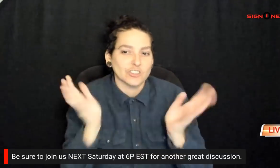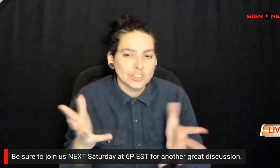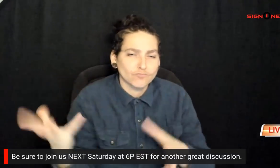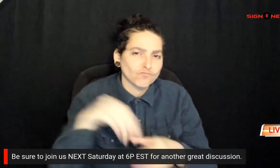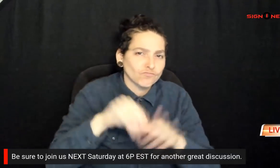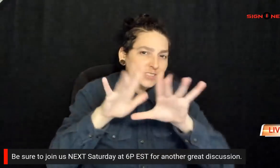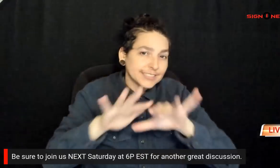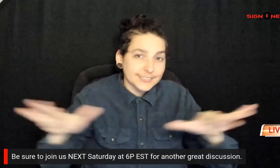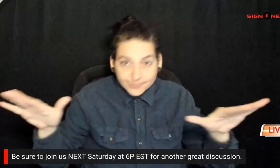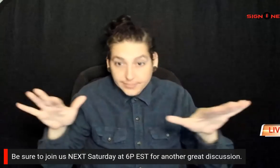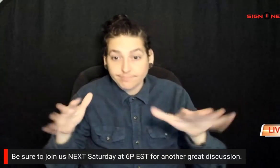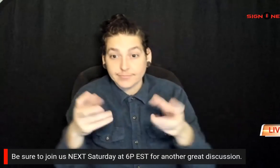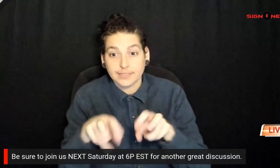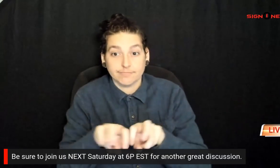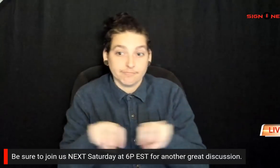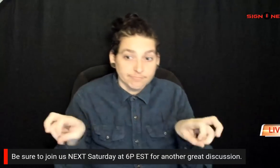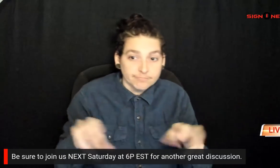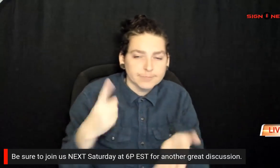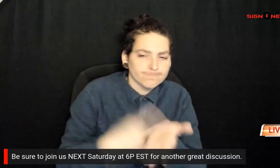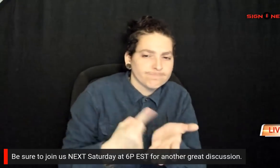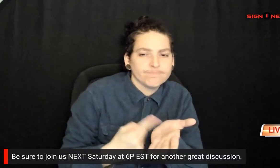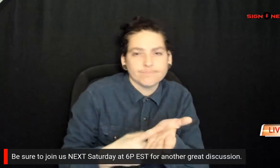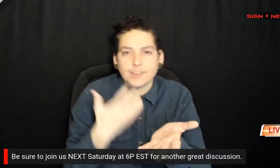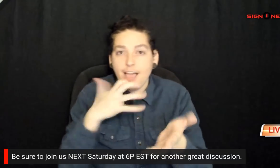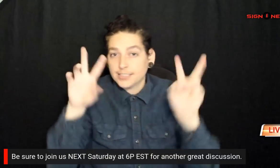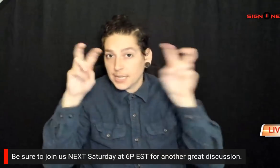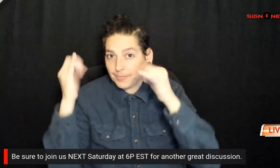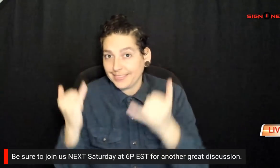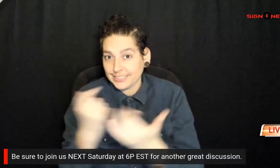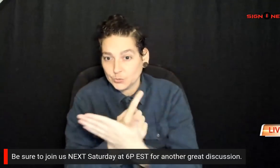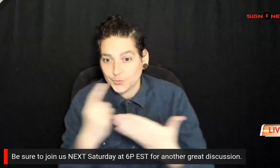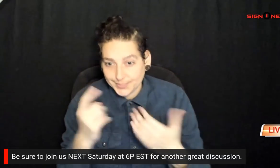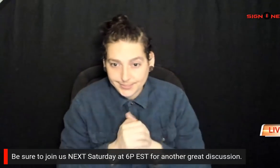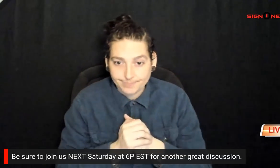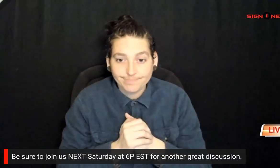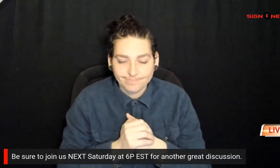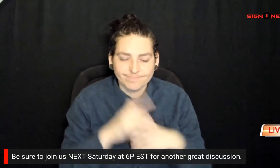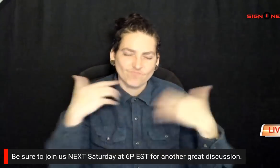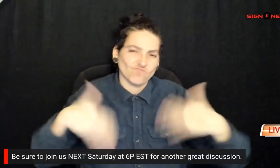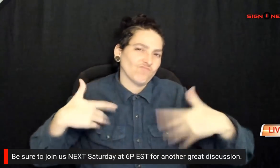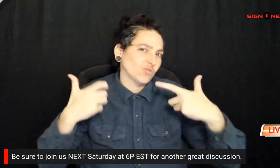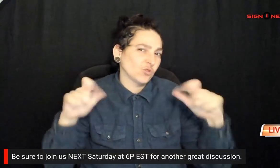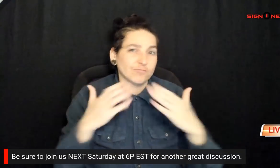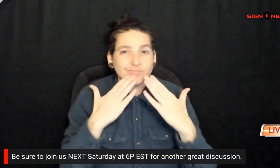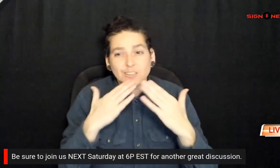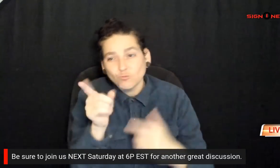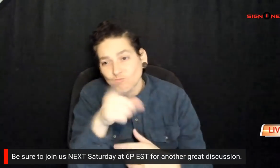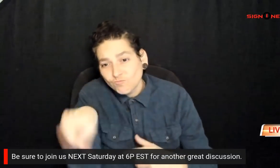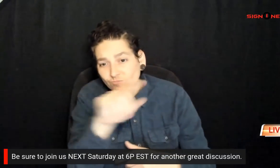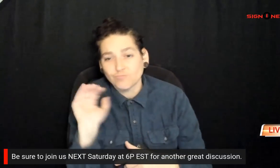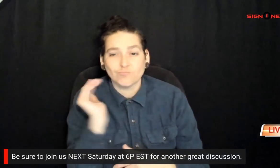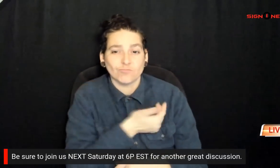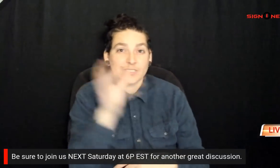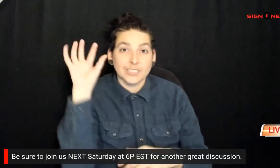for a live panel of diverse guests to discuss the hot topics of the week a big thank you